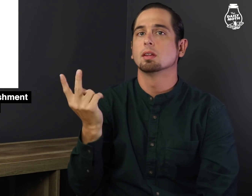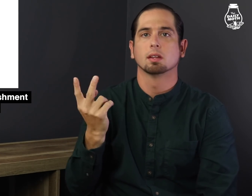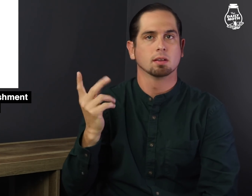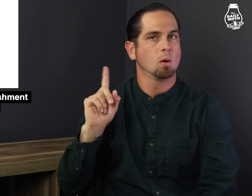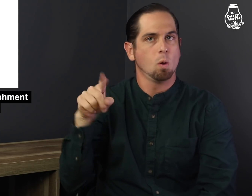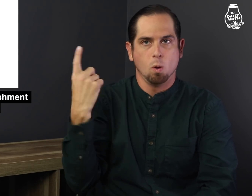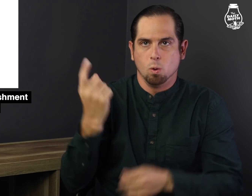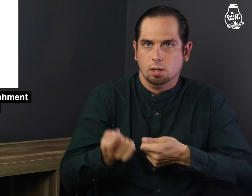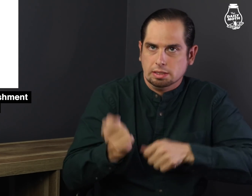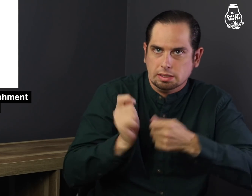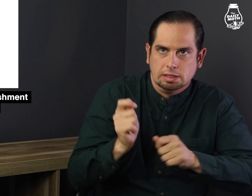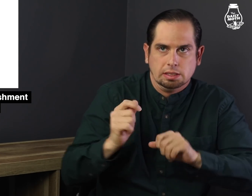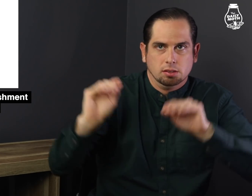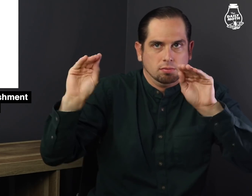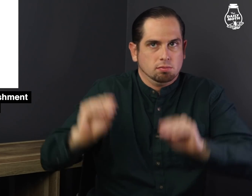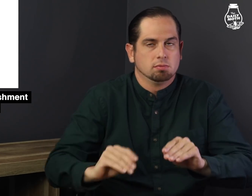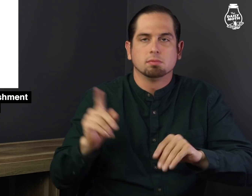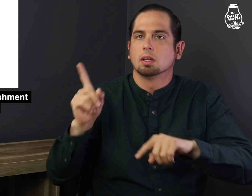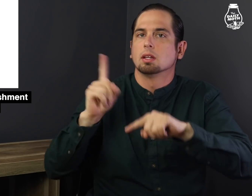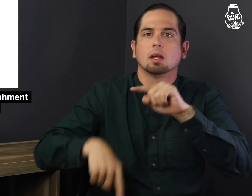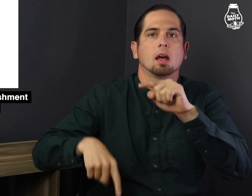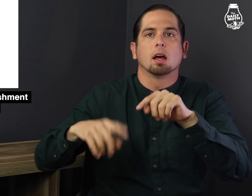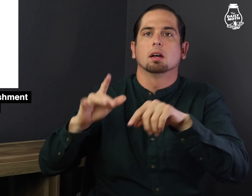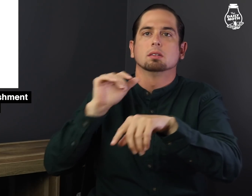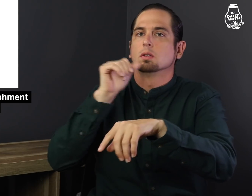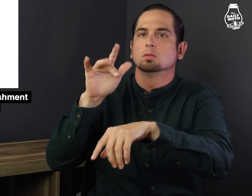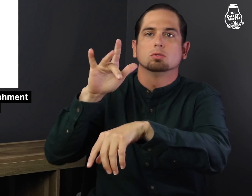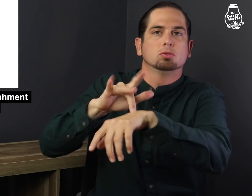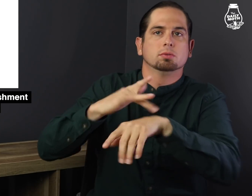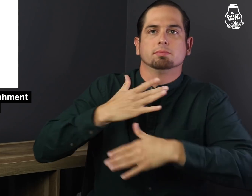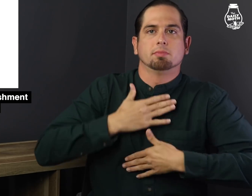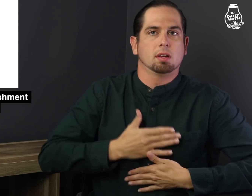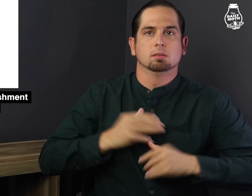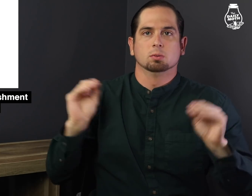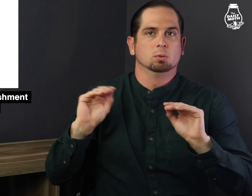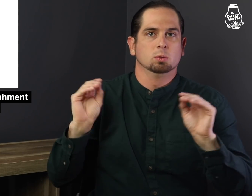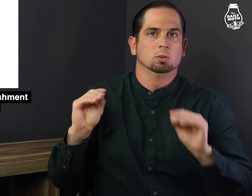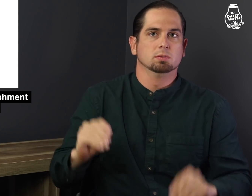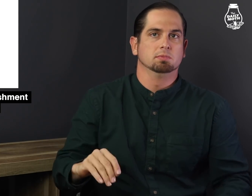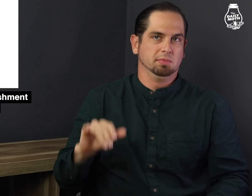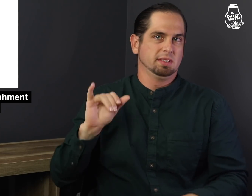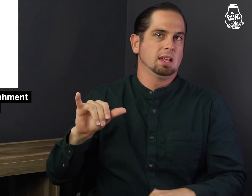They can only dig and they do not work with the bodies.